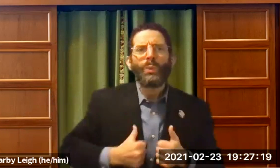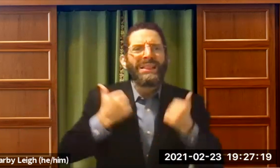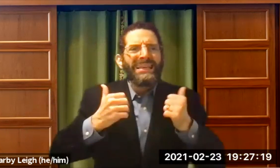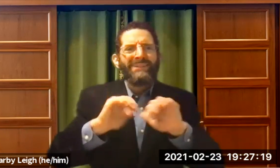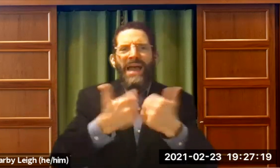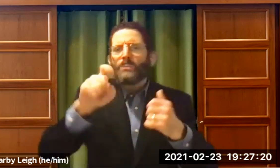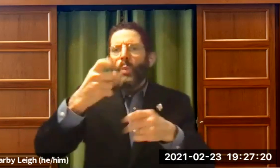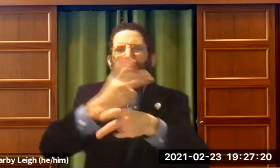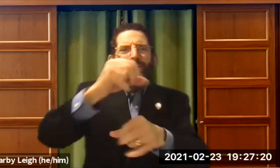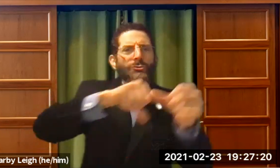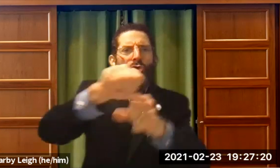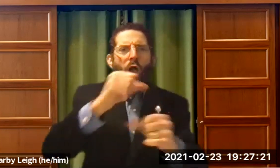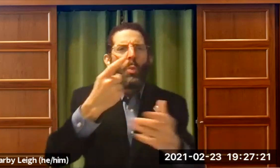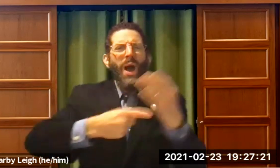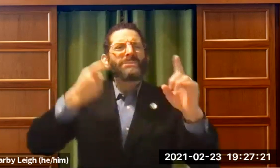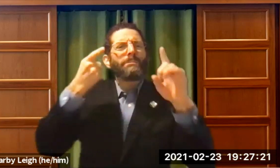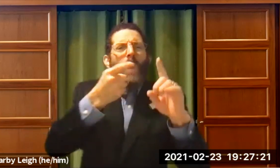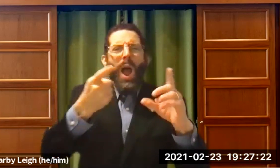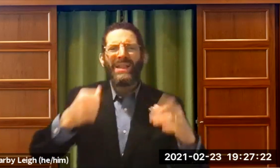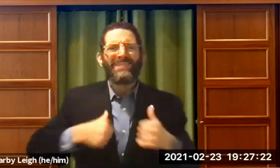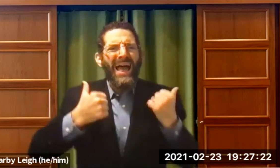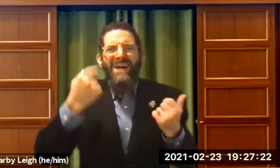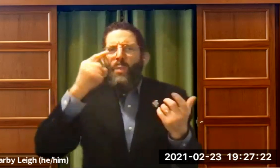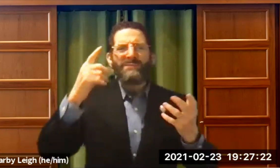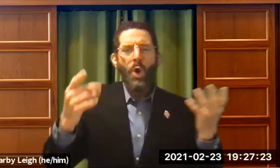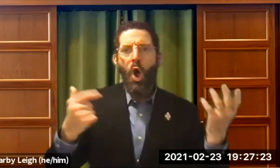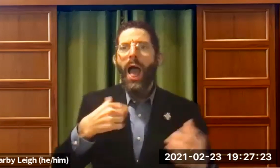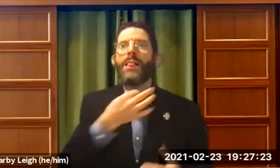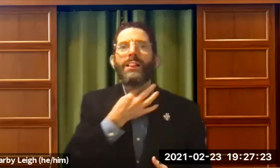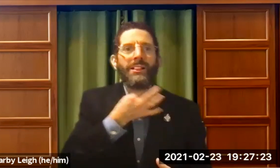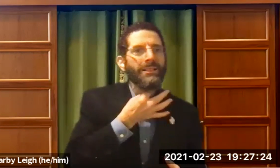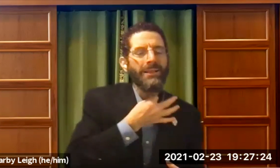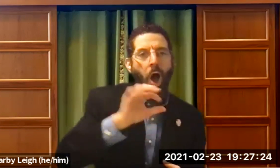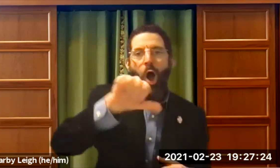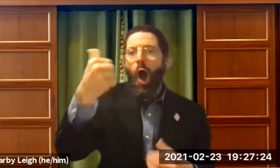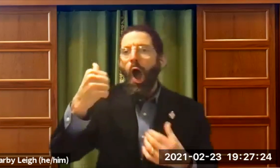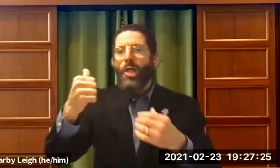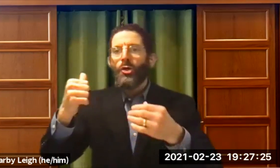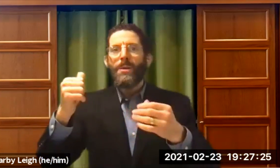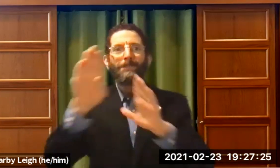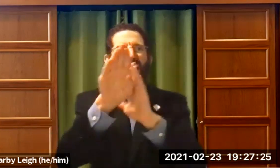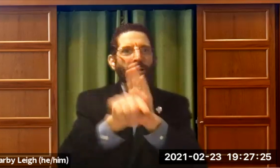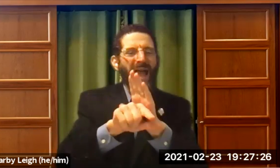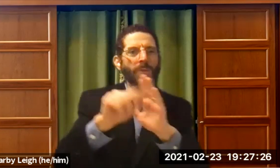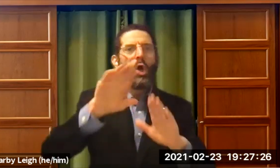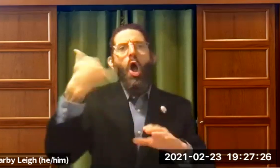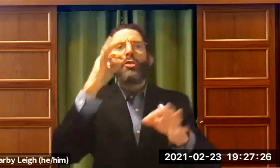I wanted to see, you know, what other groups there were around. What was the point of life? I was a very curious person.